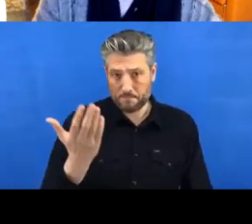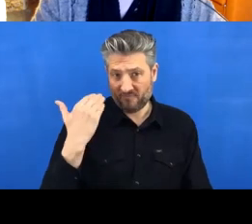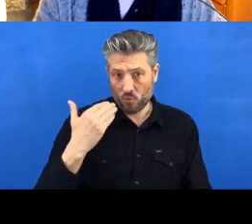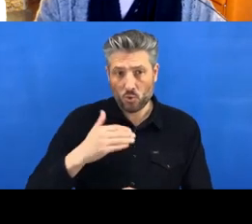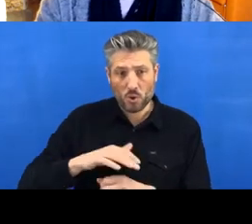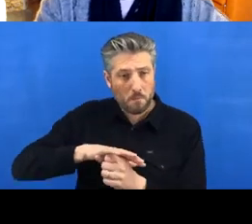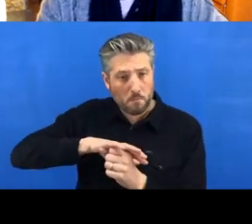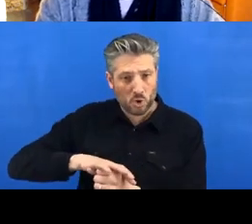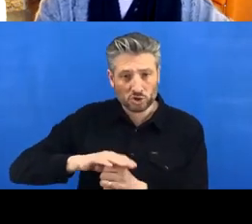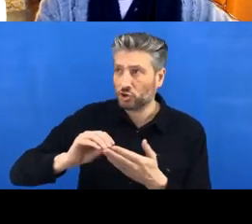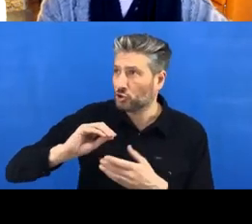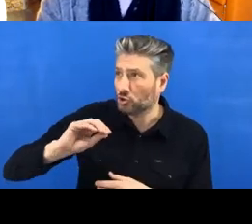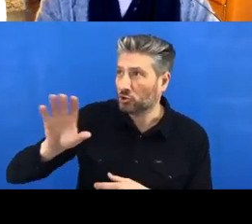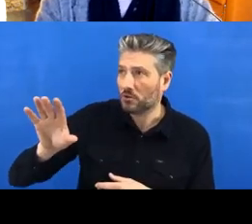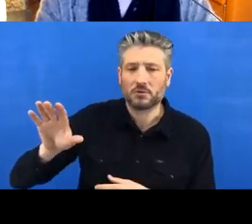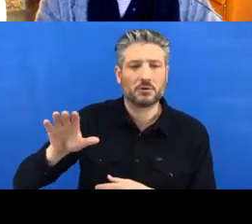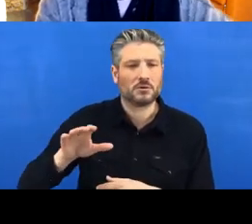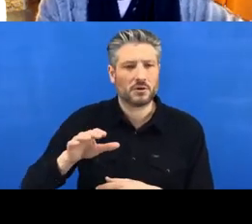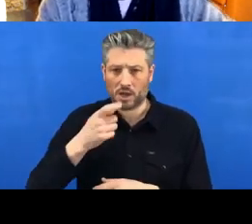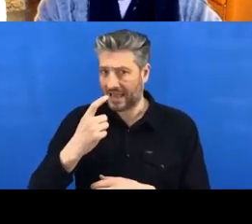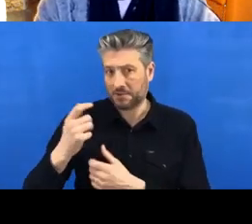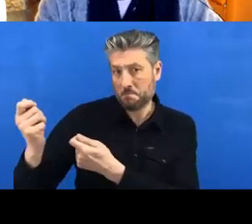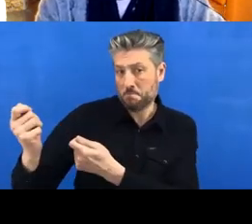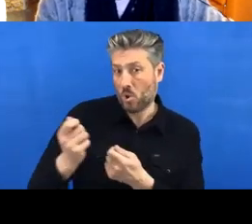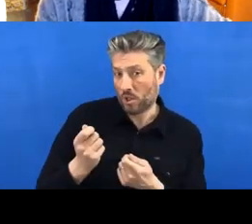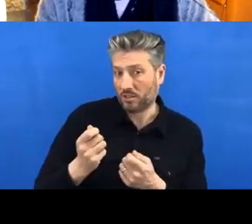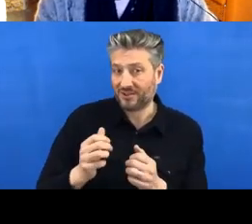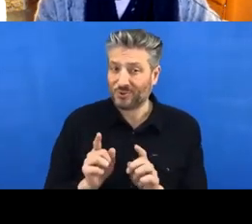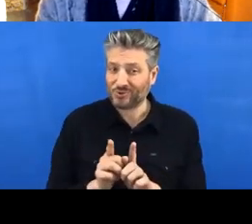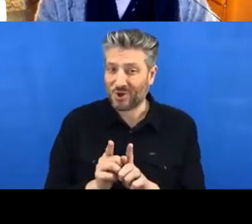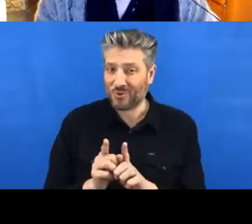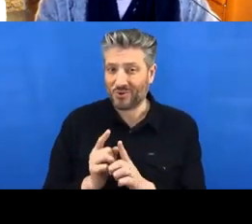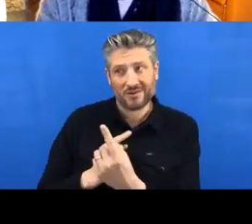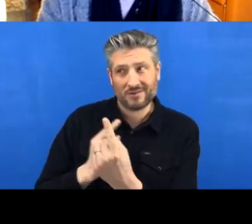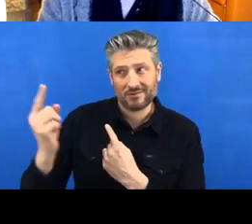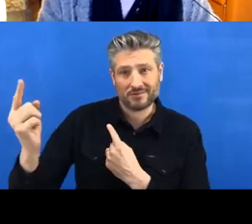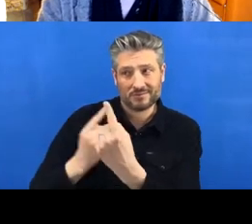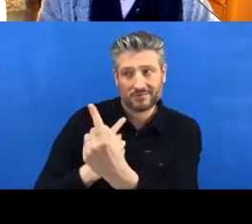So this is kind of useful in these hybrid times people are starting to go back to the office,